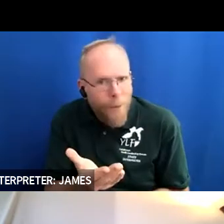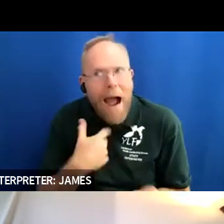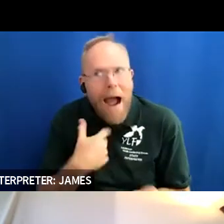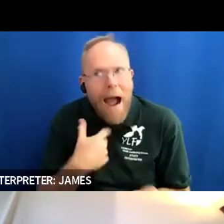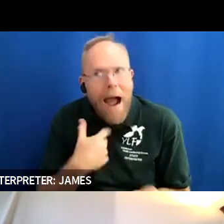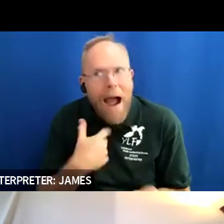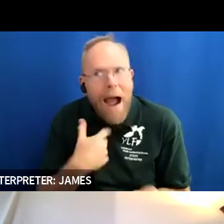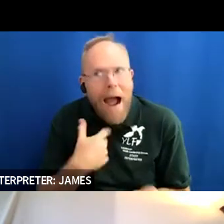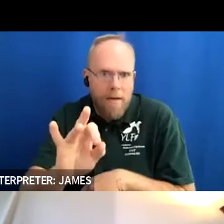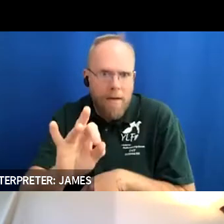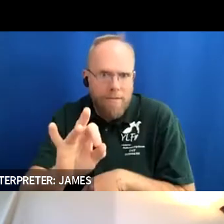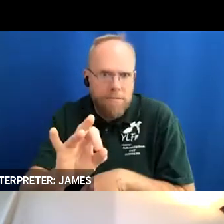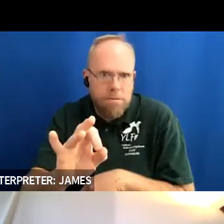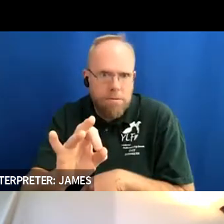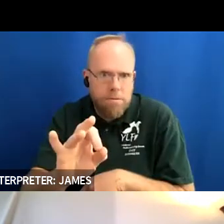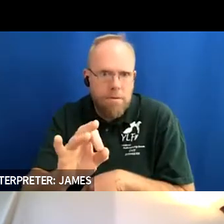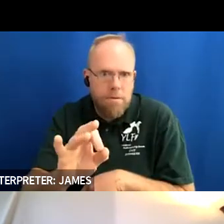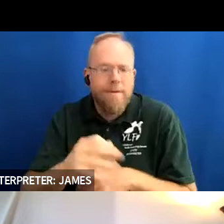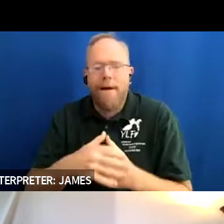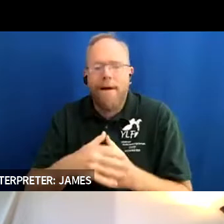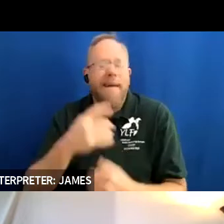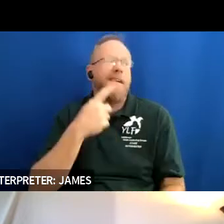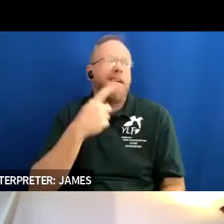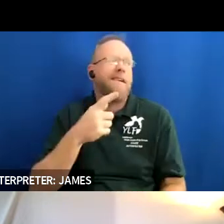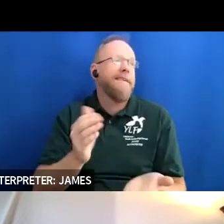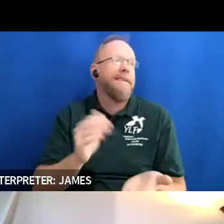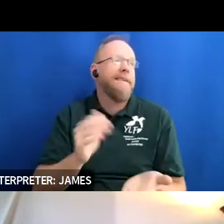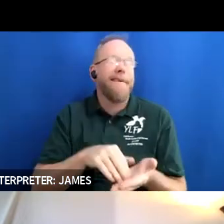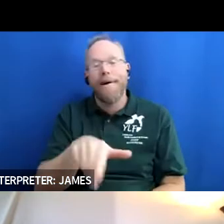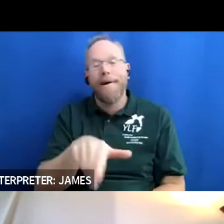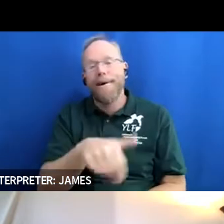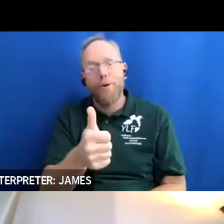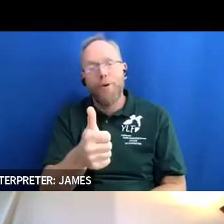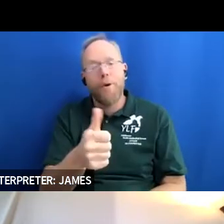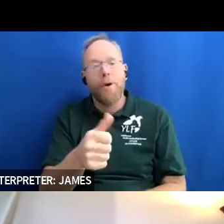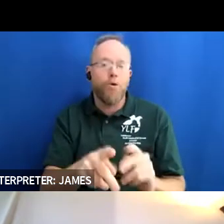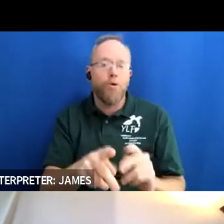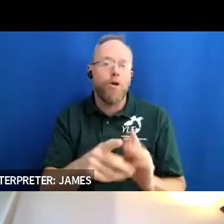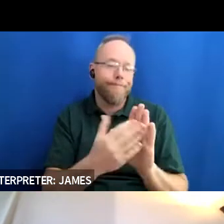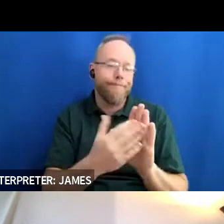that it was just another you know opportunity to put on my resume but i fell in love with